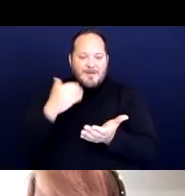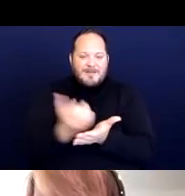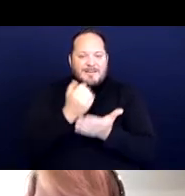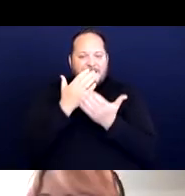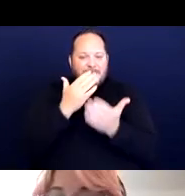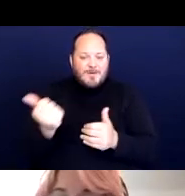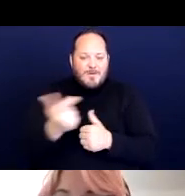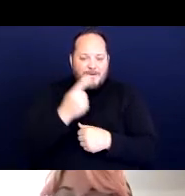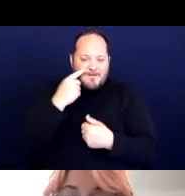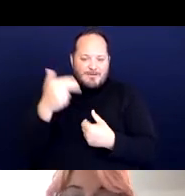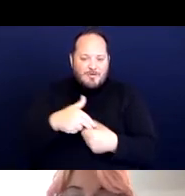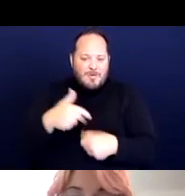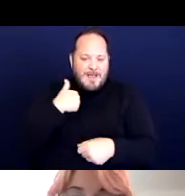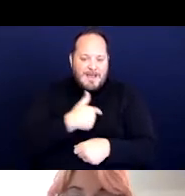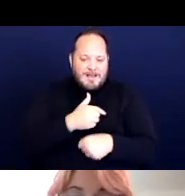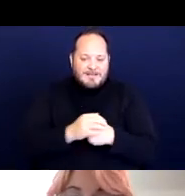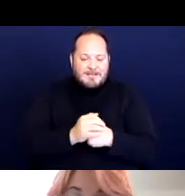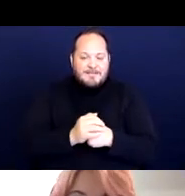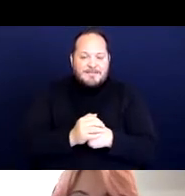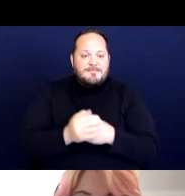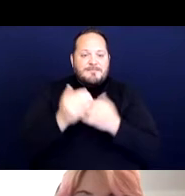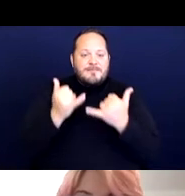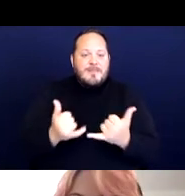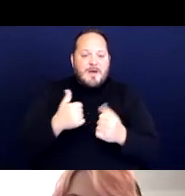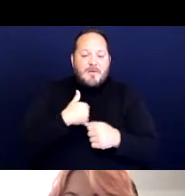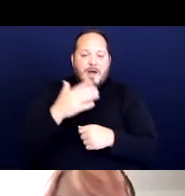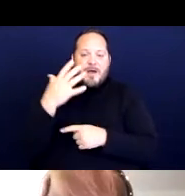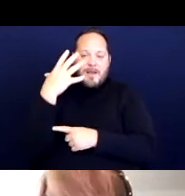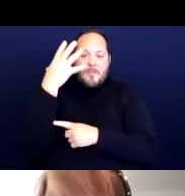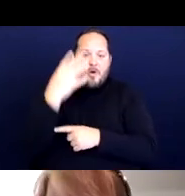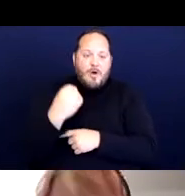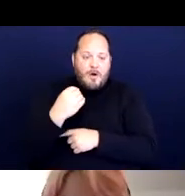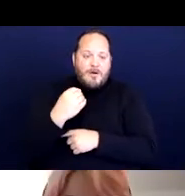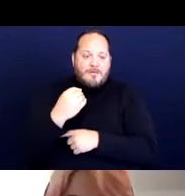And with that, I'm going to turn off my camera. And also we're gonna jump right in.